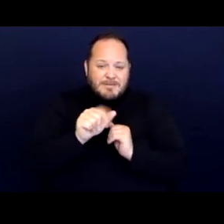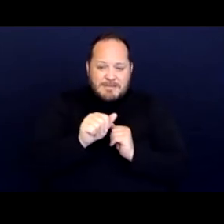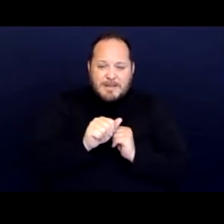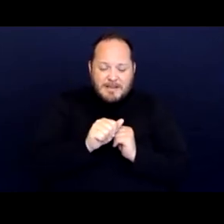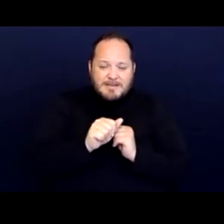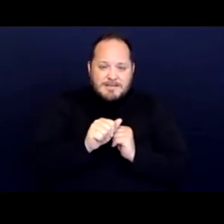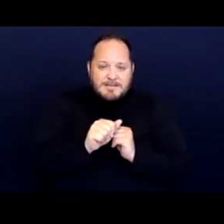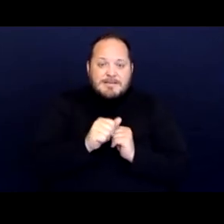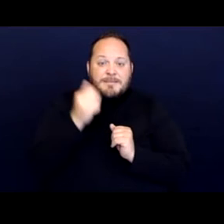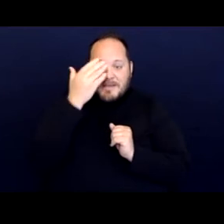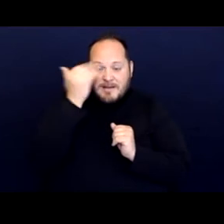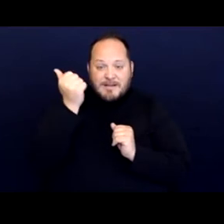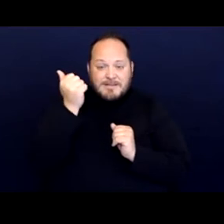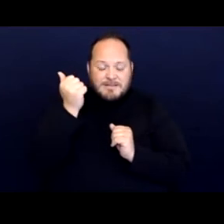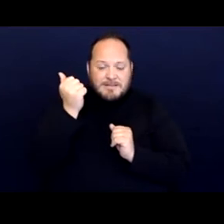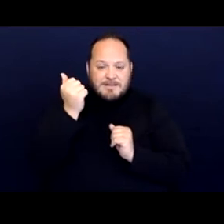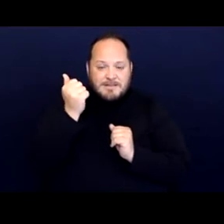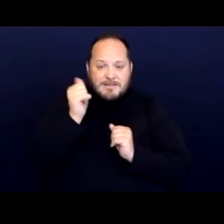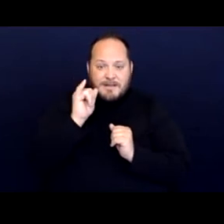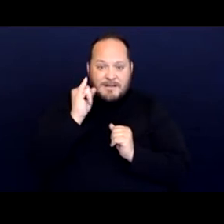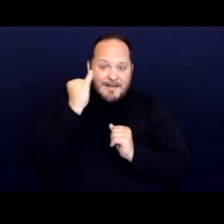Because if you can imagine sleeping